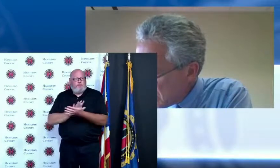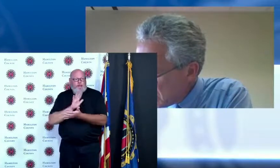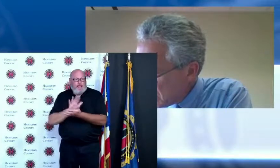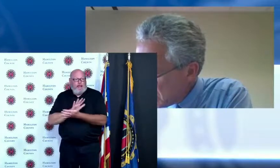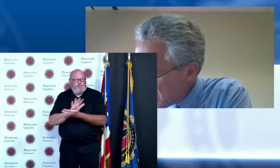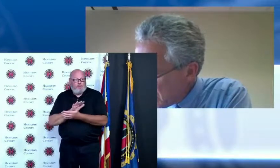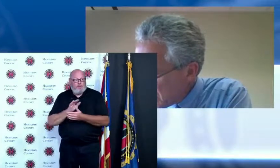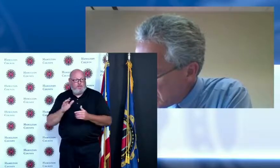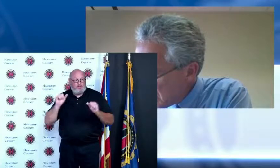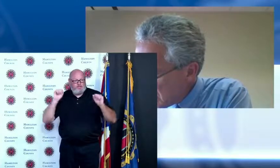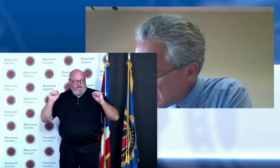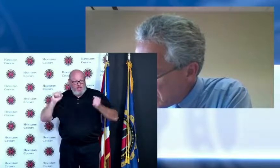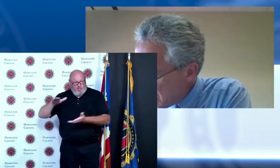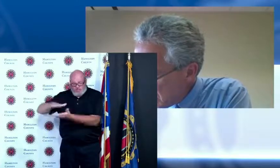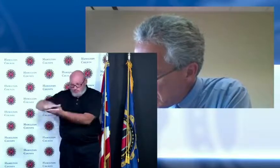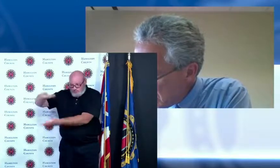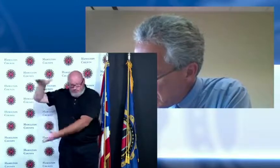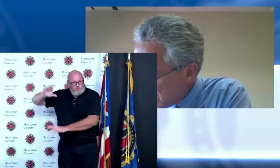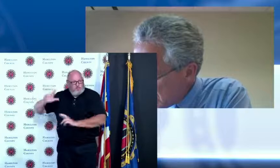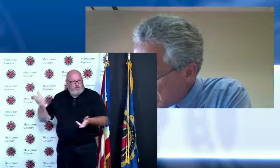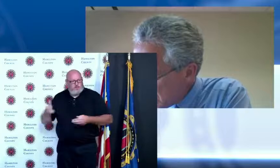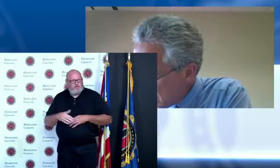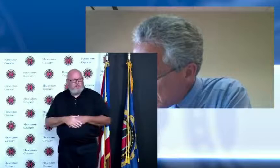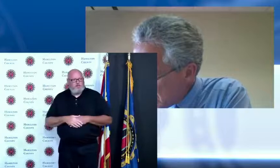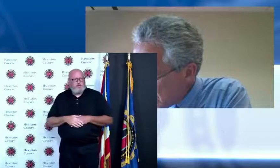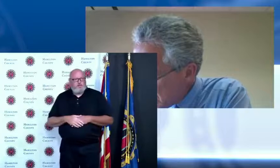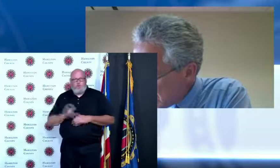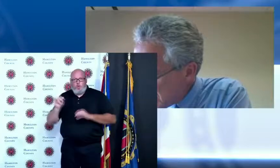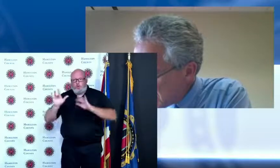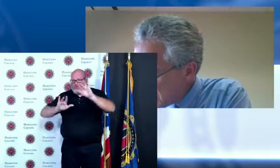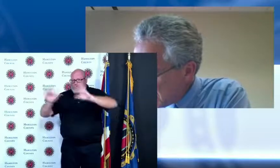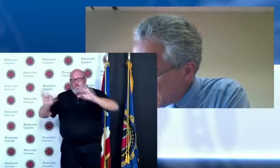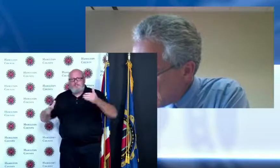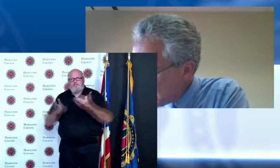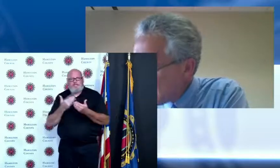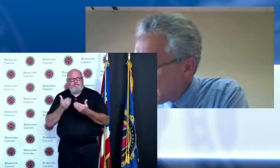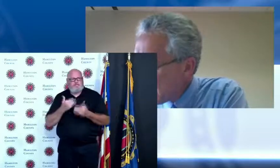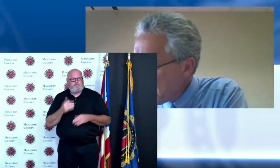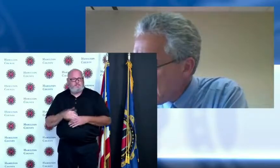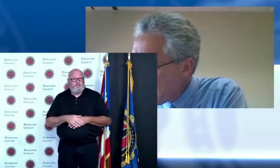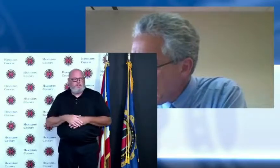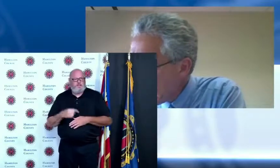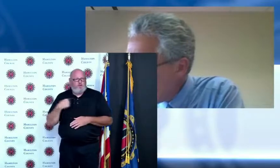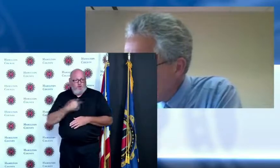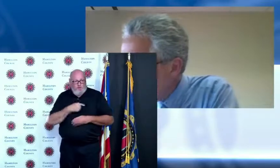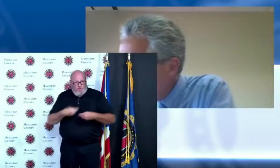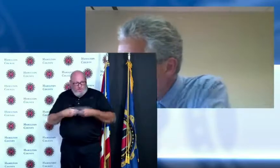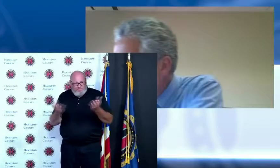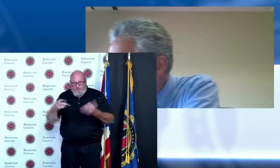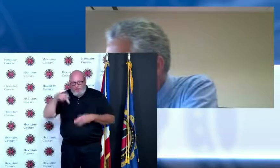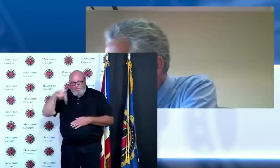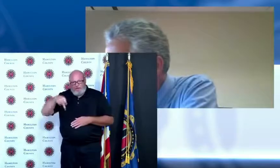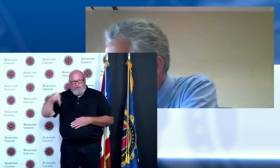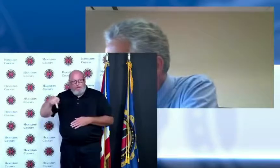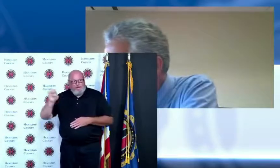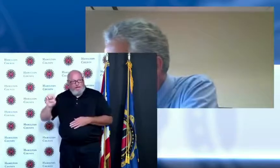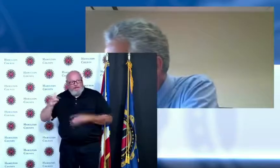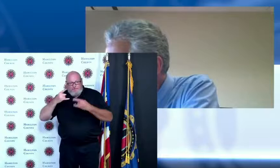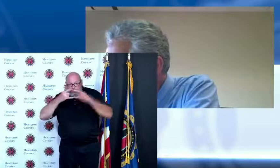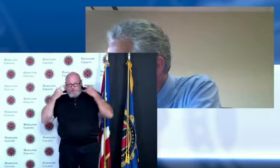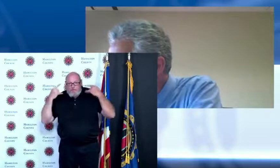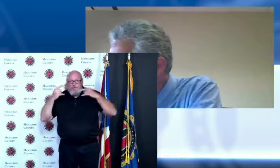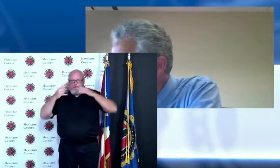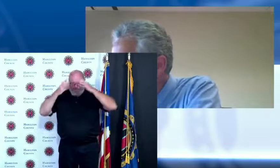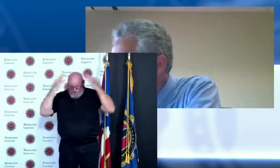we've got PPE available I do believe that we will start to adjust knowing that a lot of folks